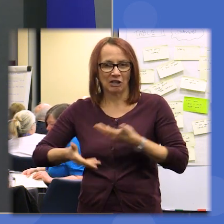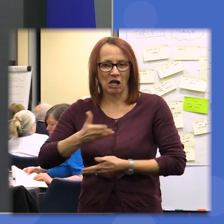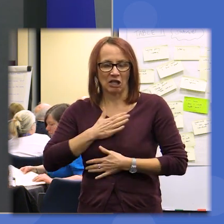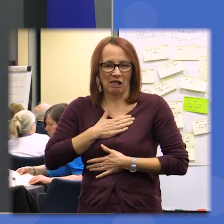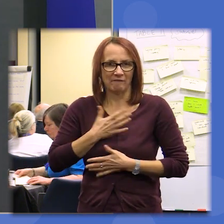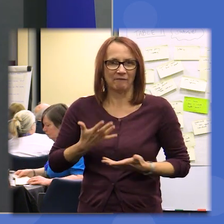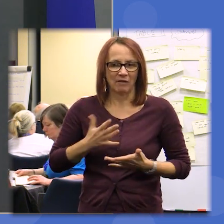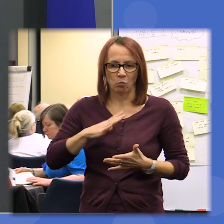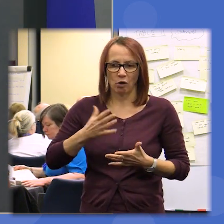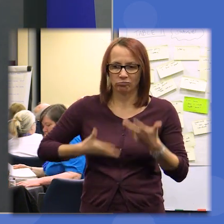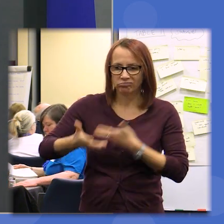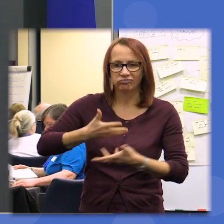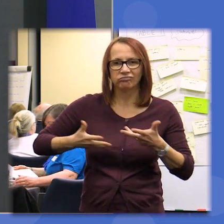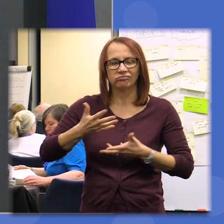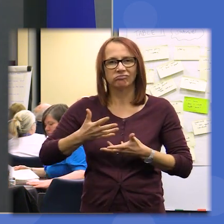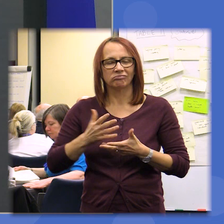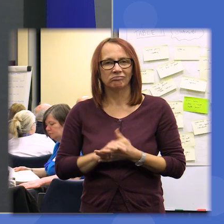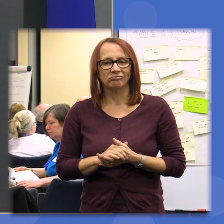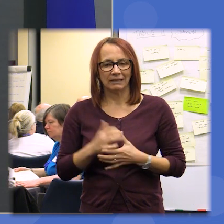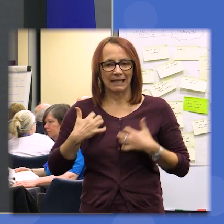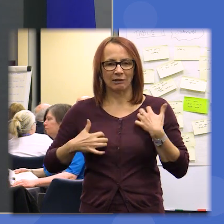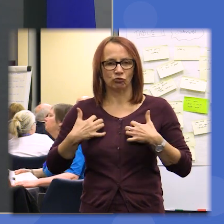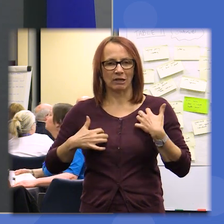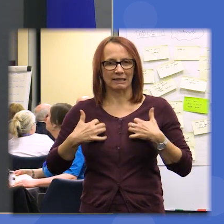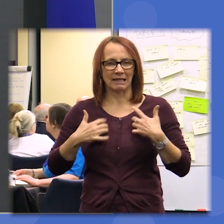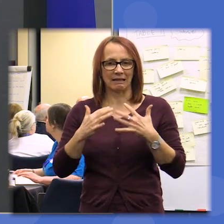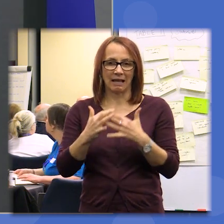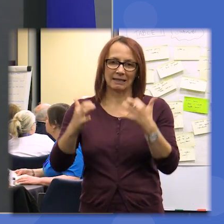Scotland and we think it would make for a really interesting assembly discussion